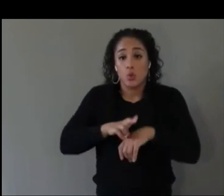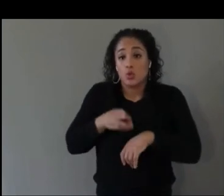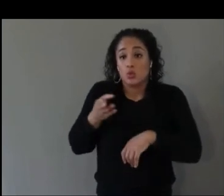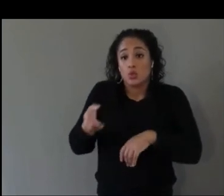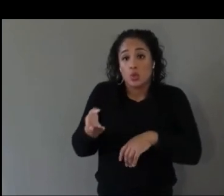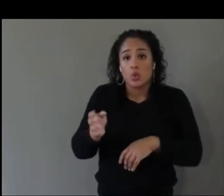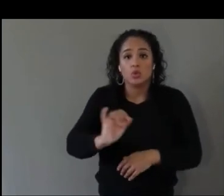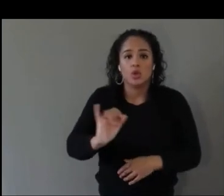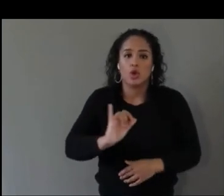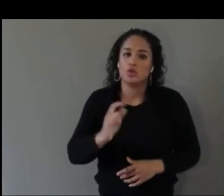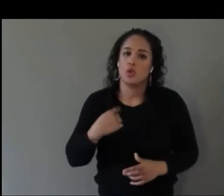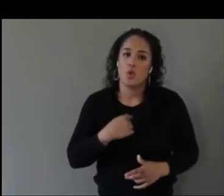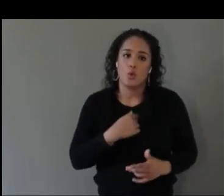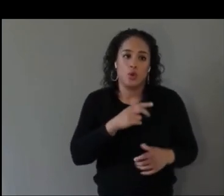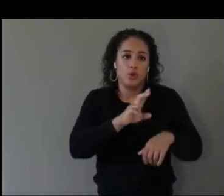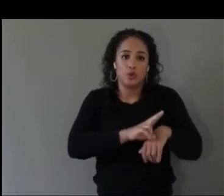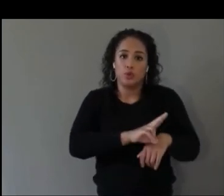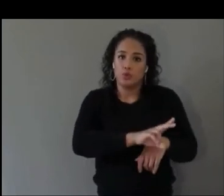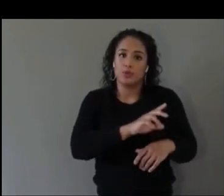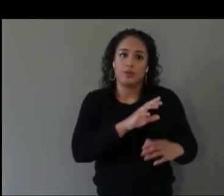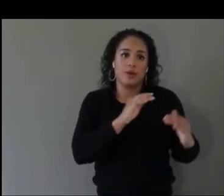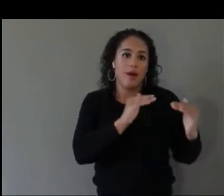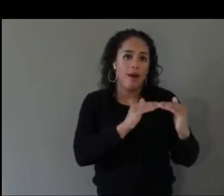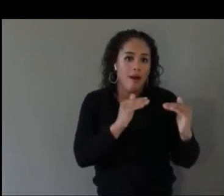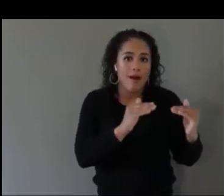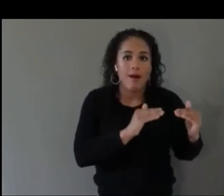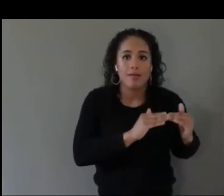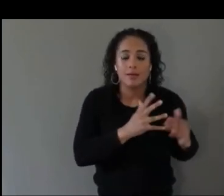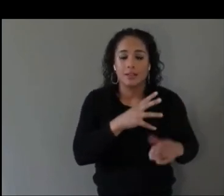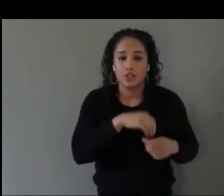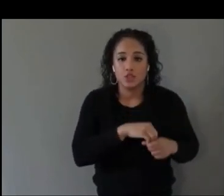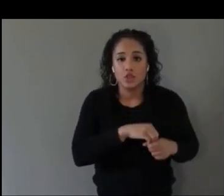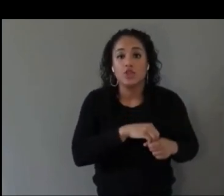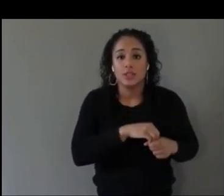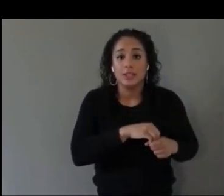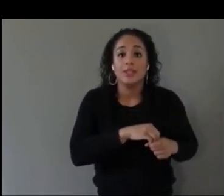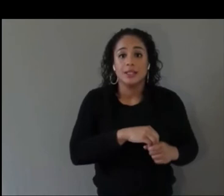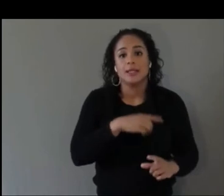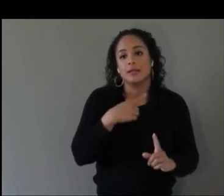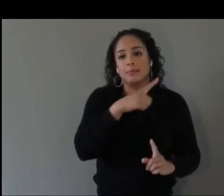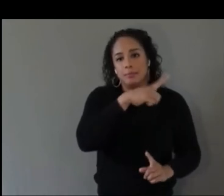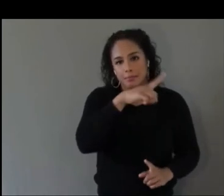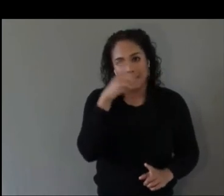our accessibility task force as experts on this topic.